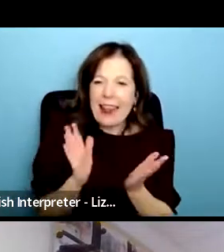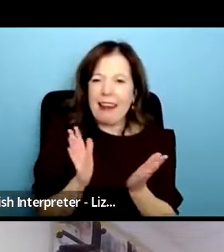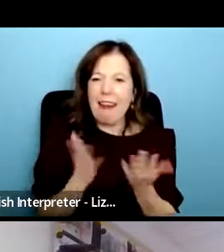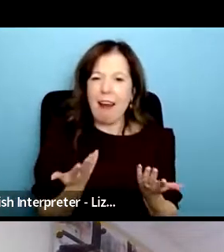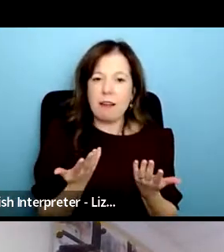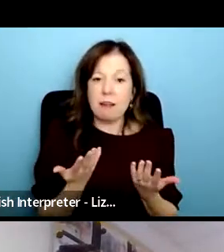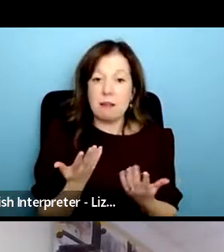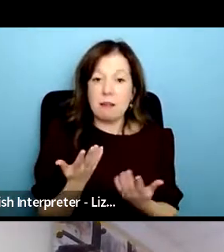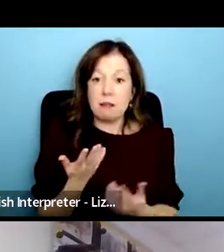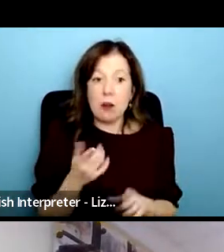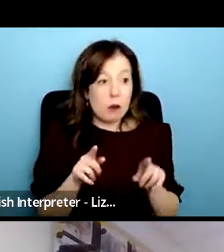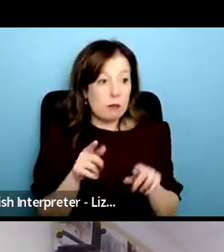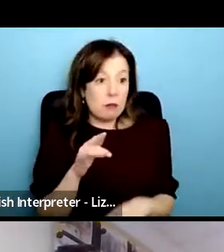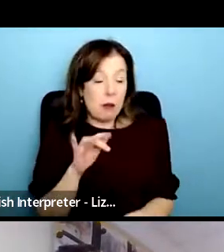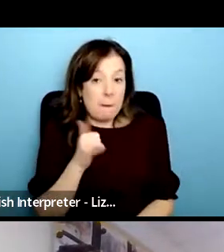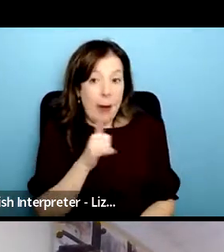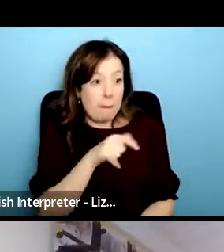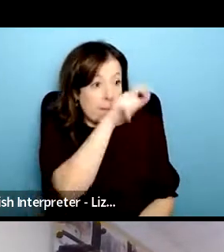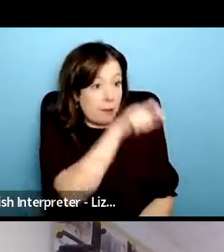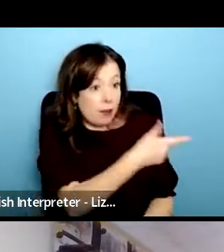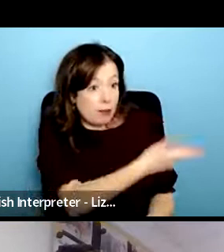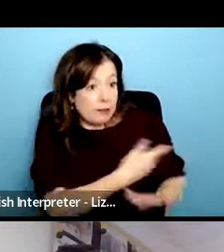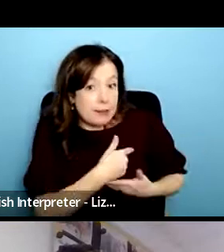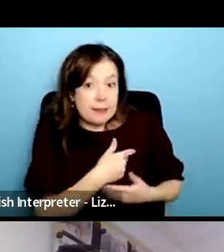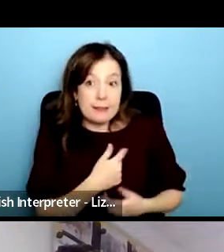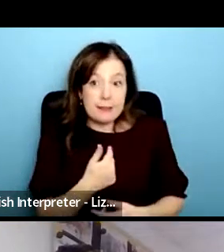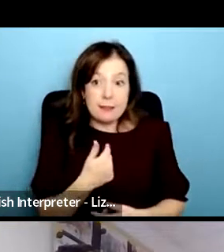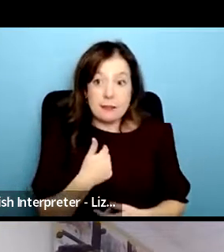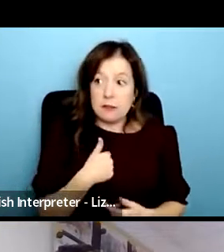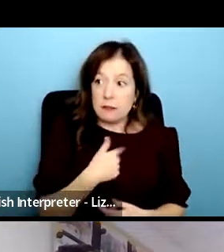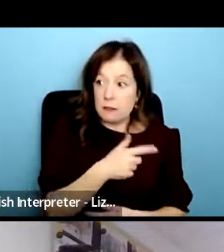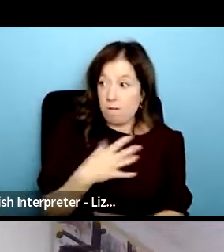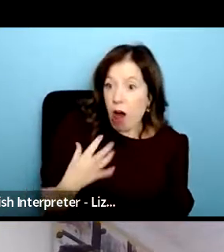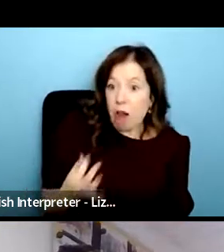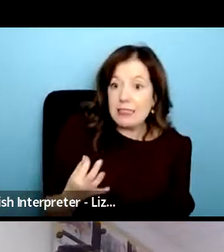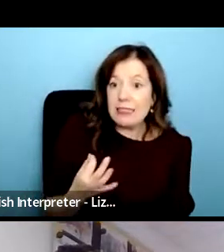out are they are they get like they're losing out because of their do they need to pay for child